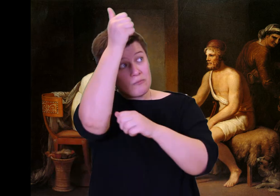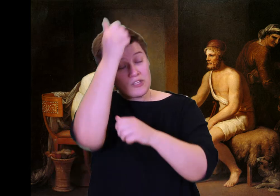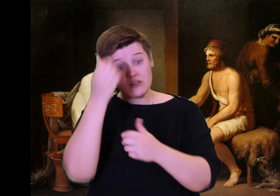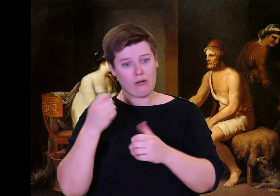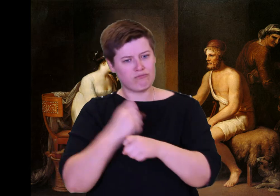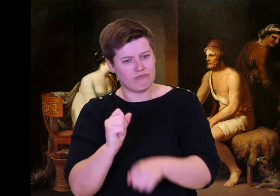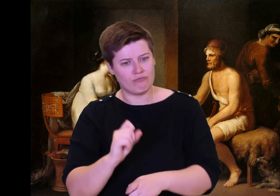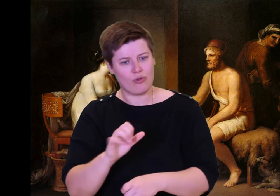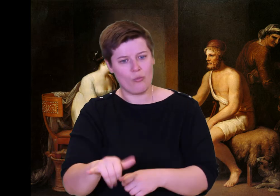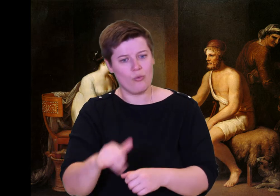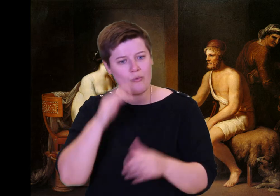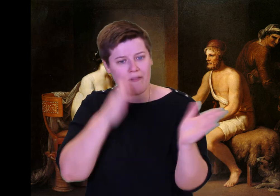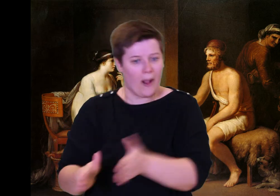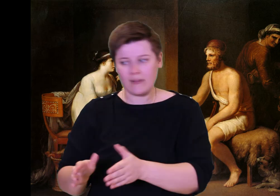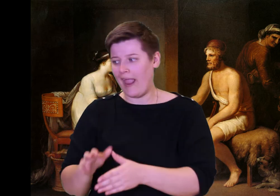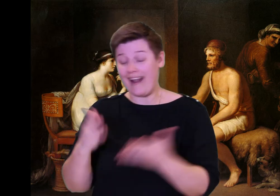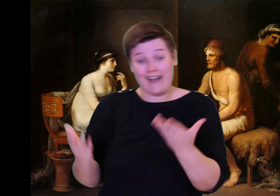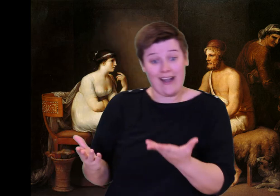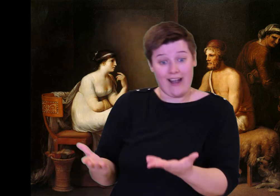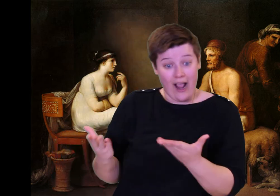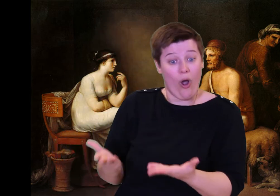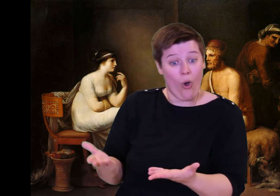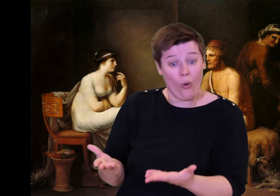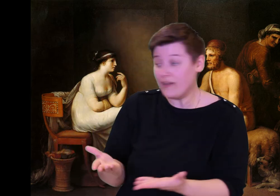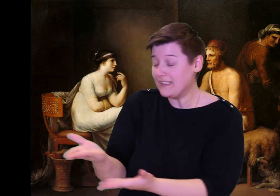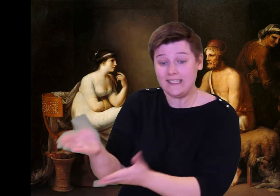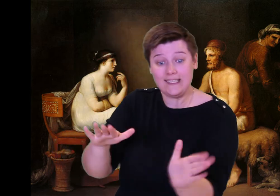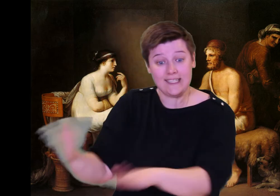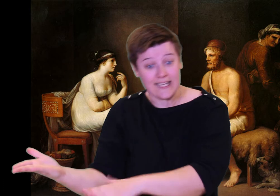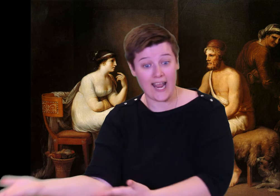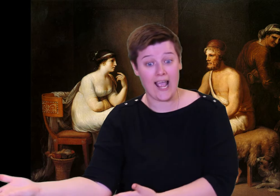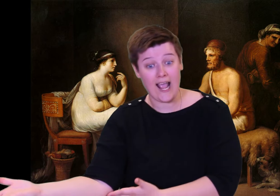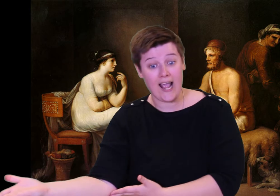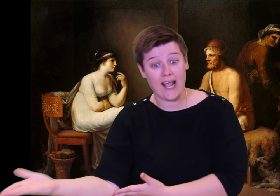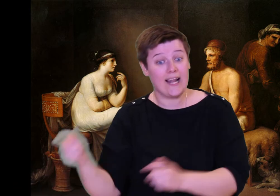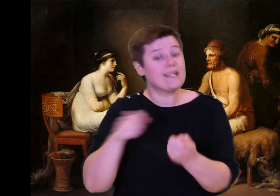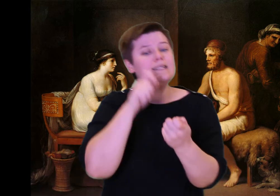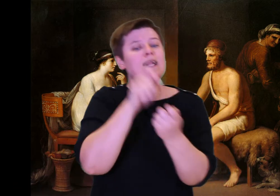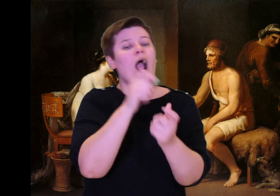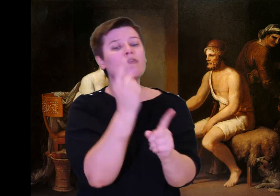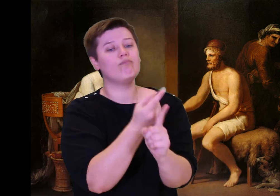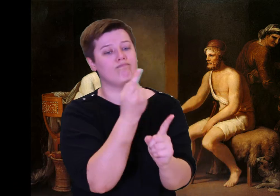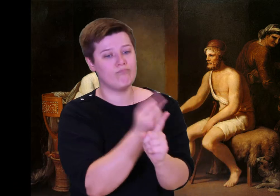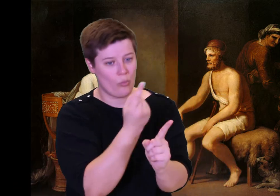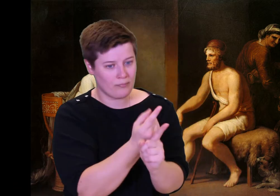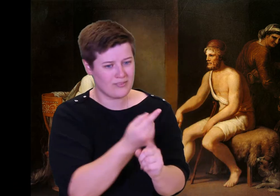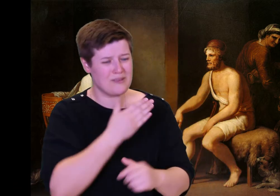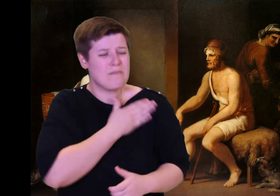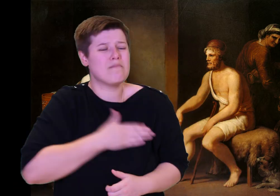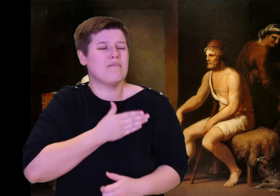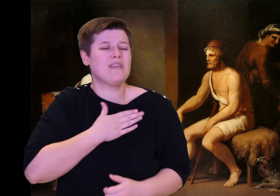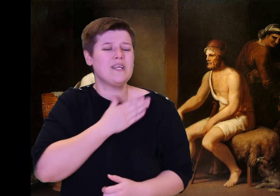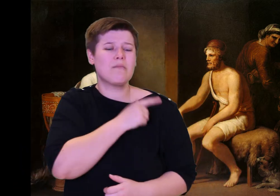At that, pale fear seized all of them. They groped to find a way to save their